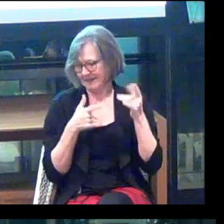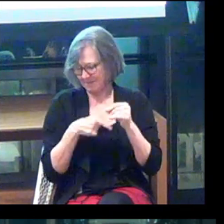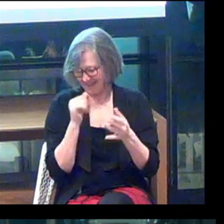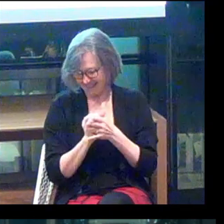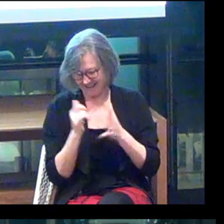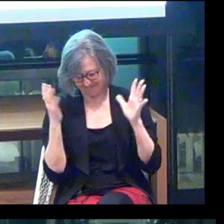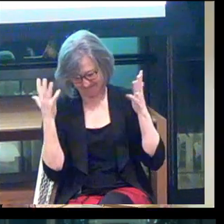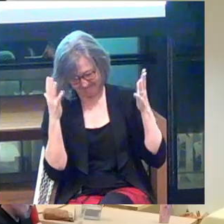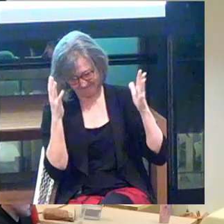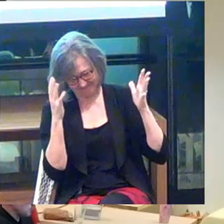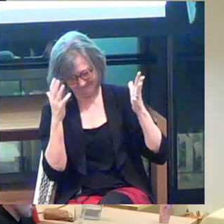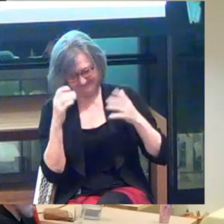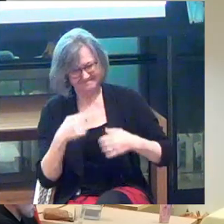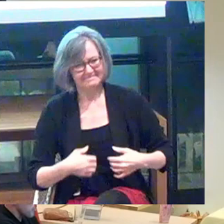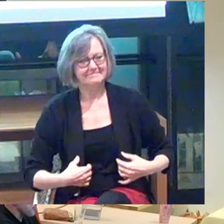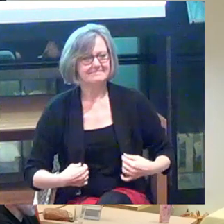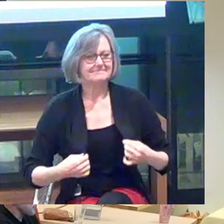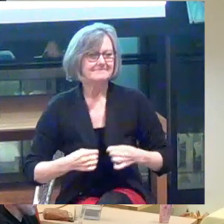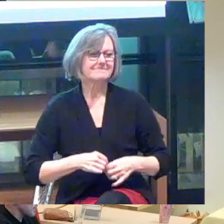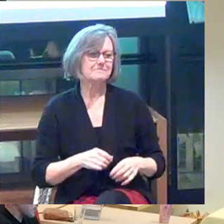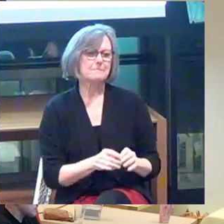Thank you!